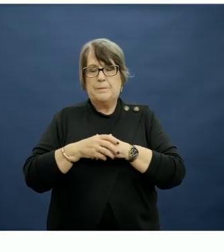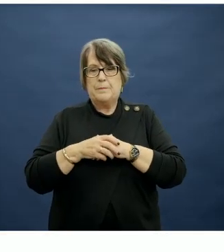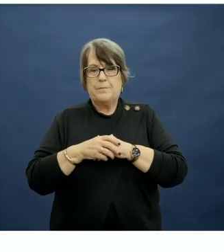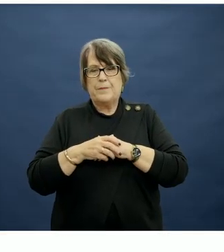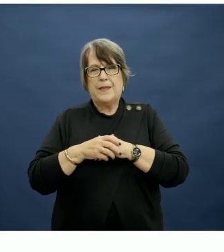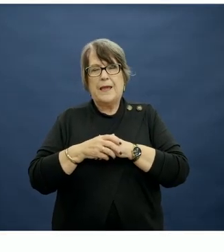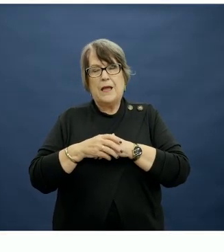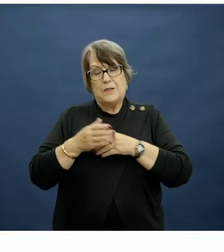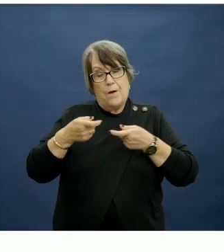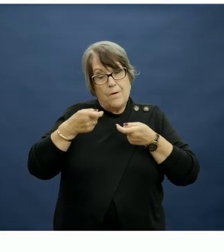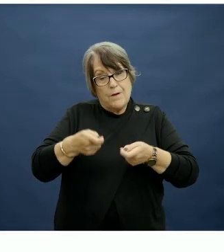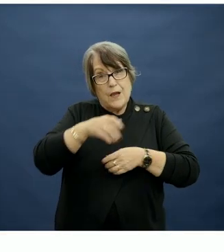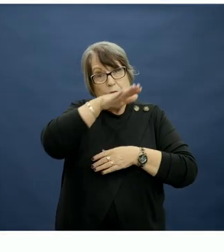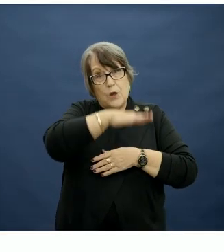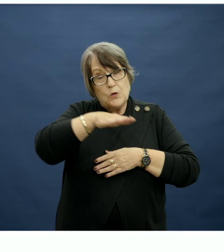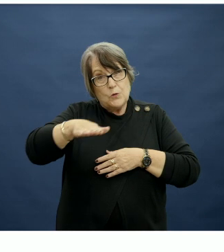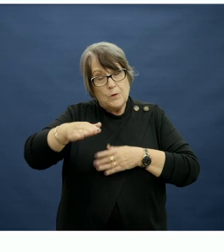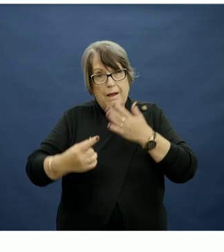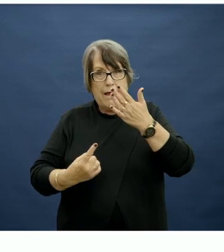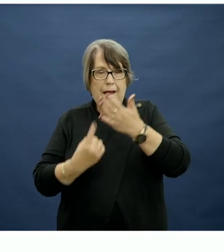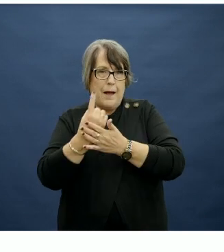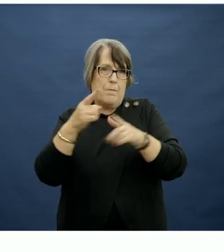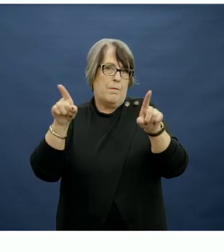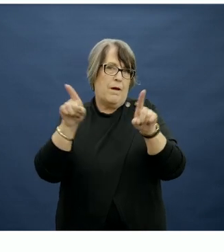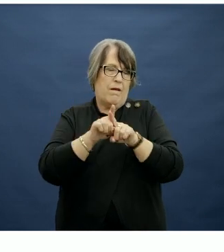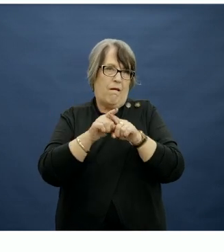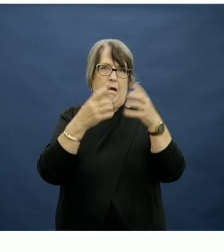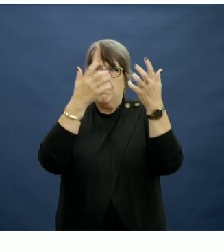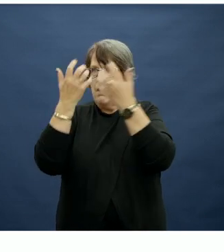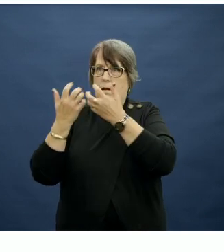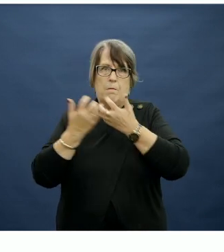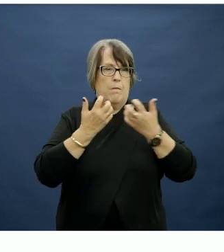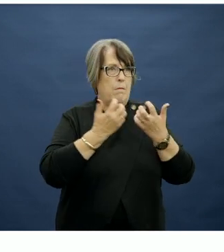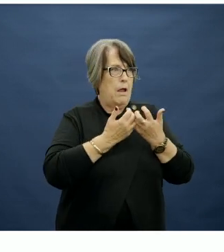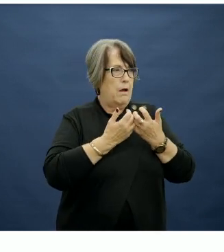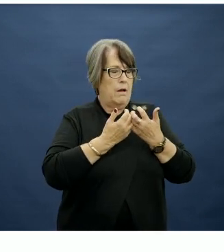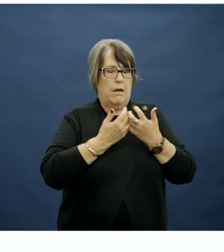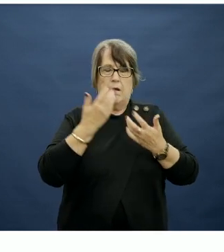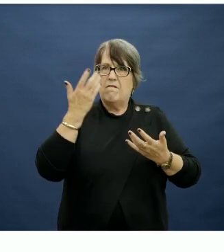So feeding children occurs in the context of multiple and often competing demands.